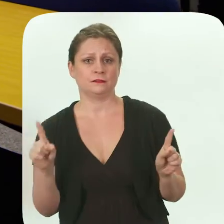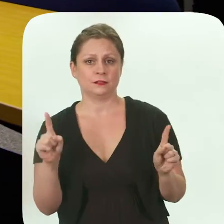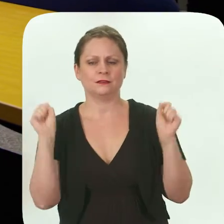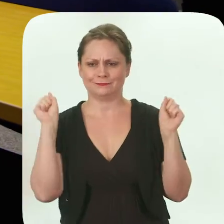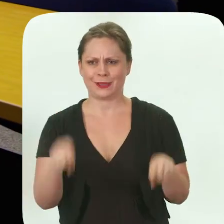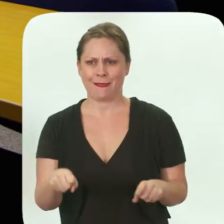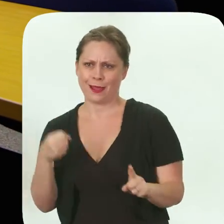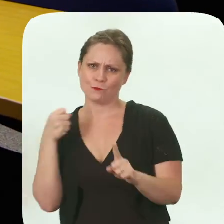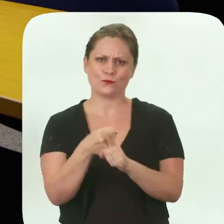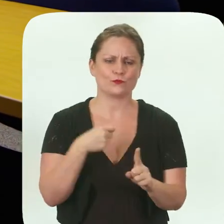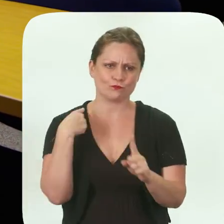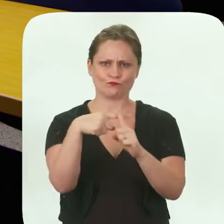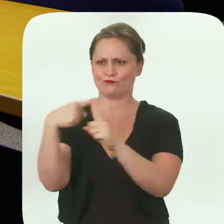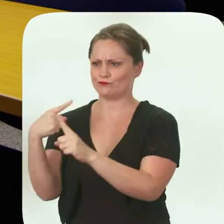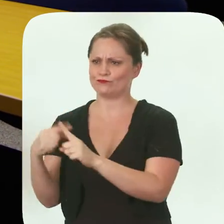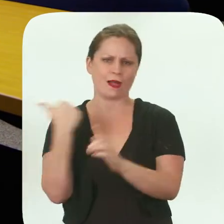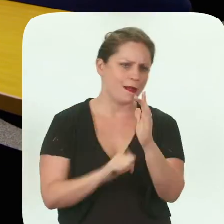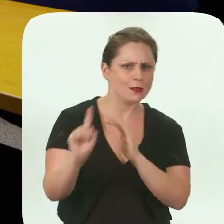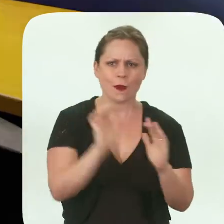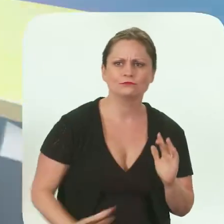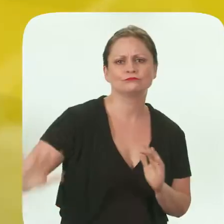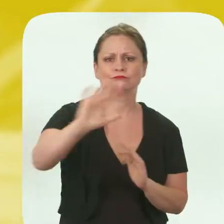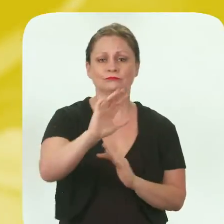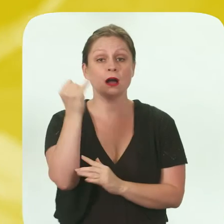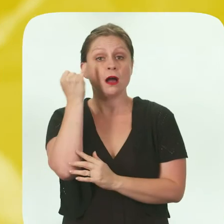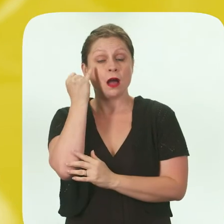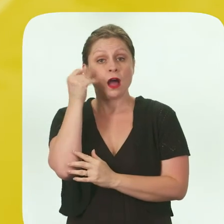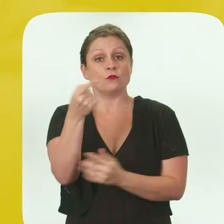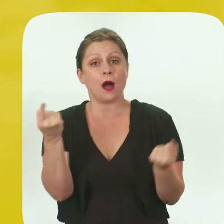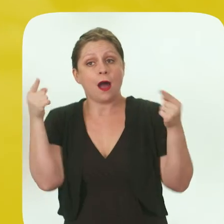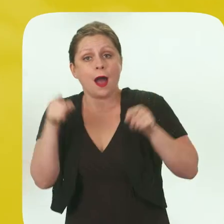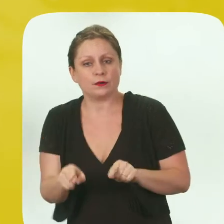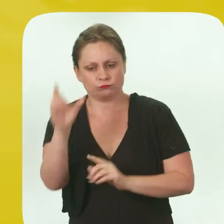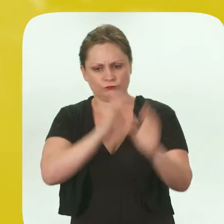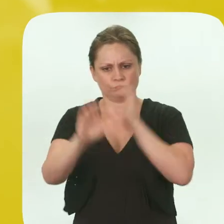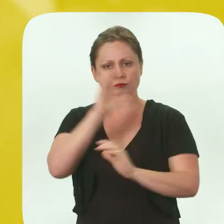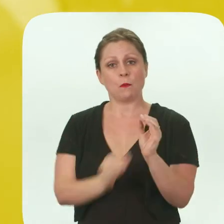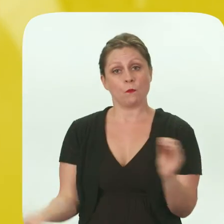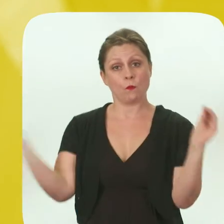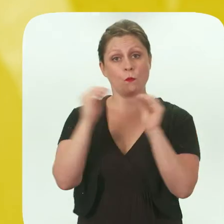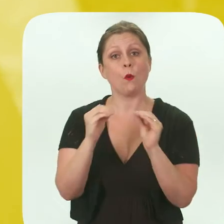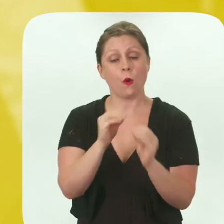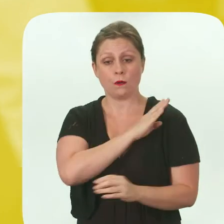and will be able to make a positive difference anywhere they go. If you happen to be looking for more board members